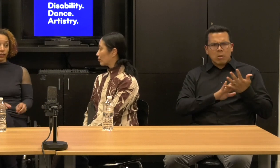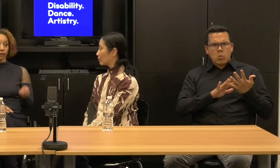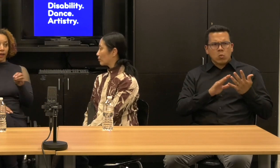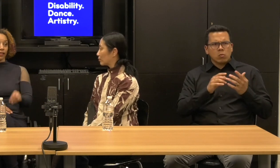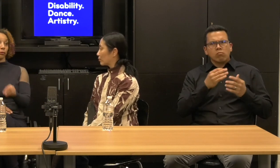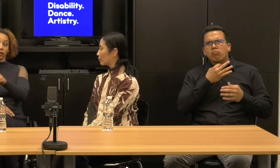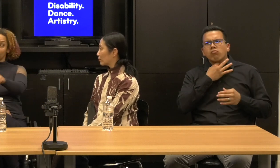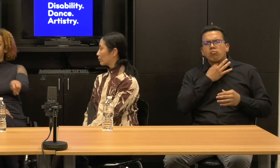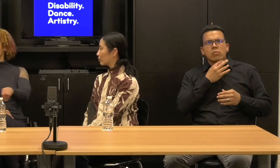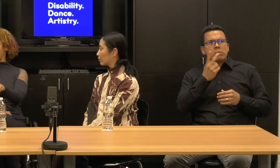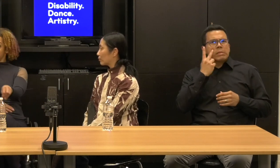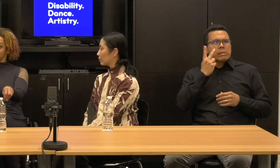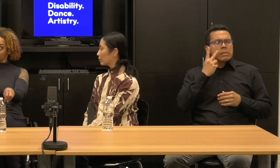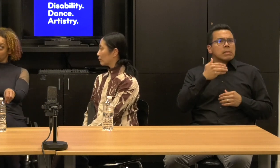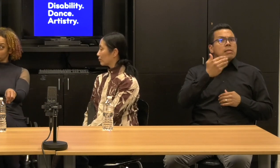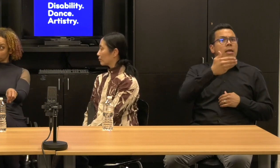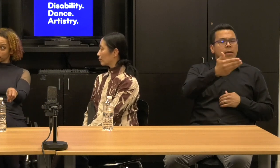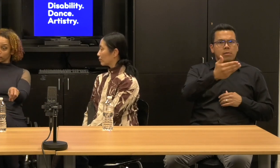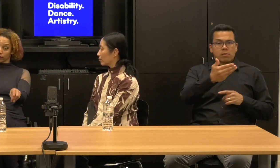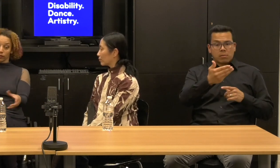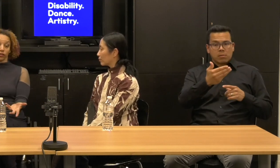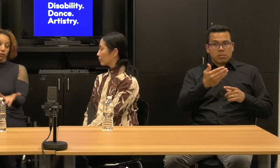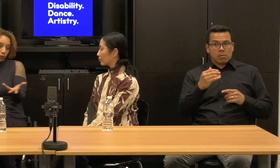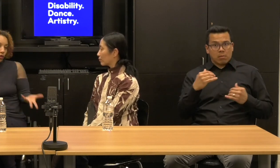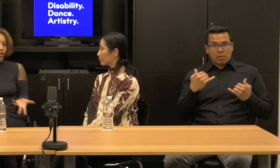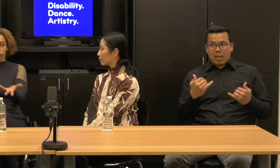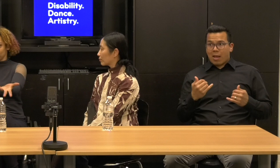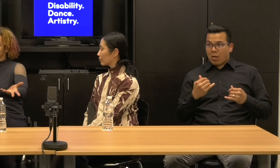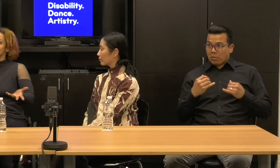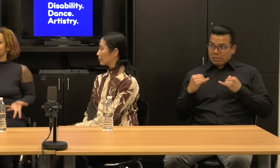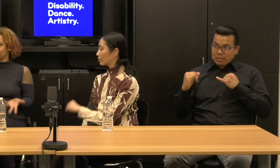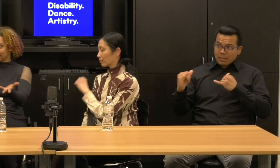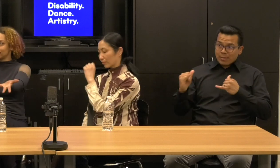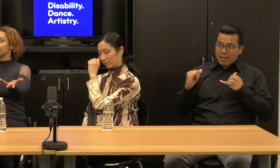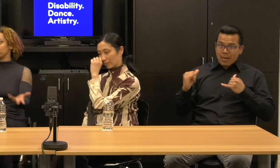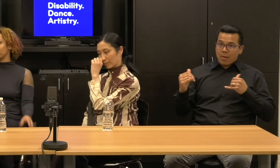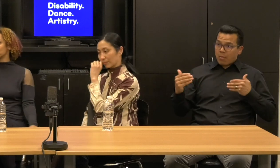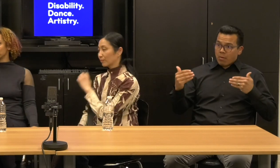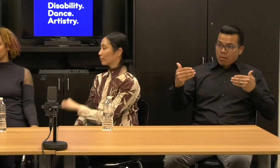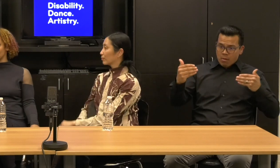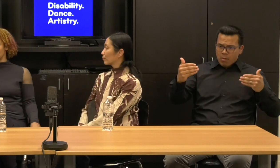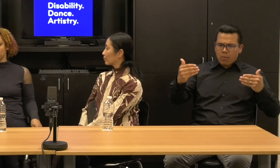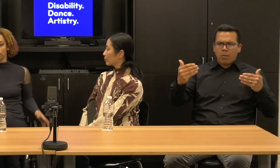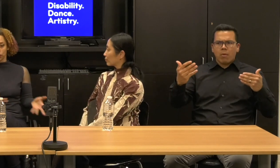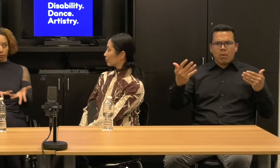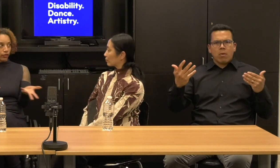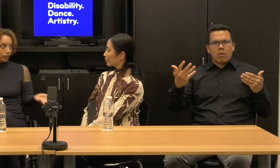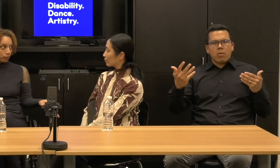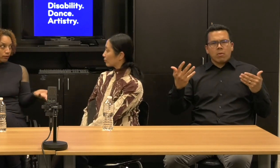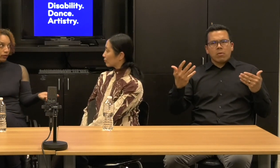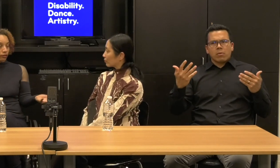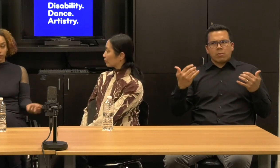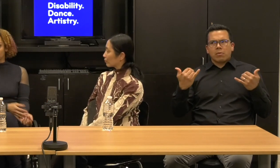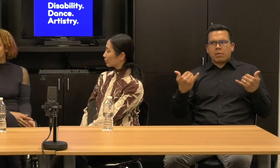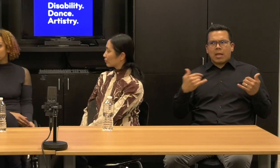And I think the fact that we are at that point is, is, is the departure point. We've reached a place to move on differently.